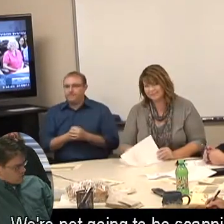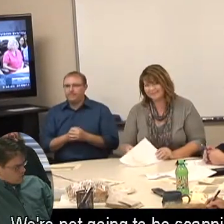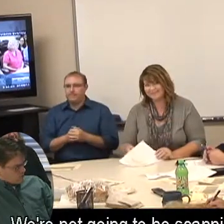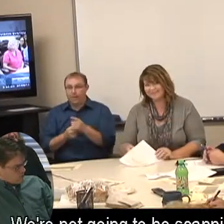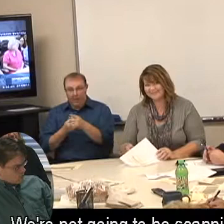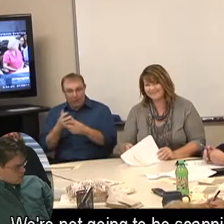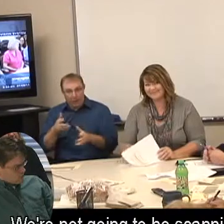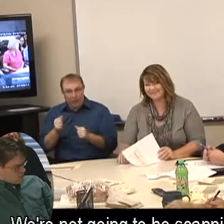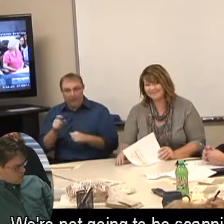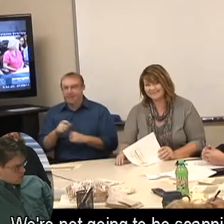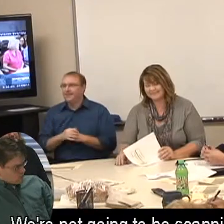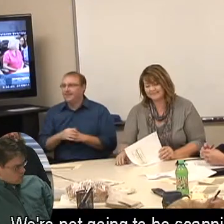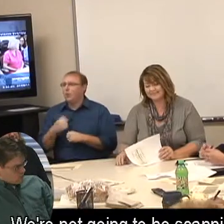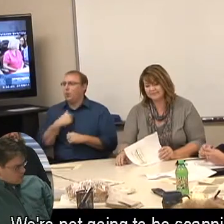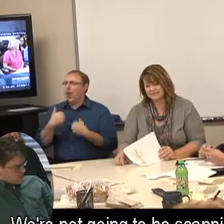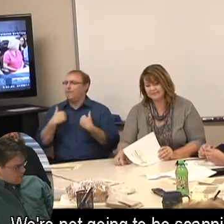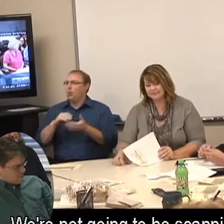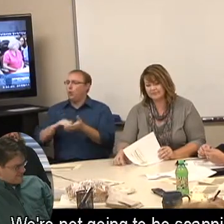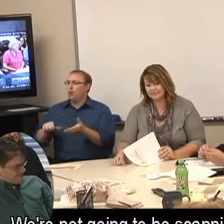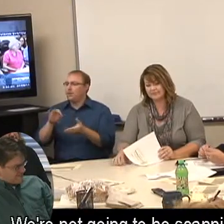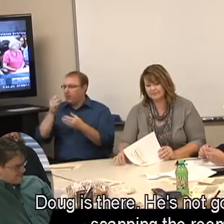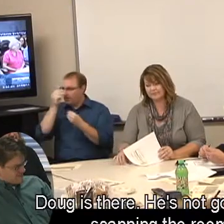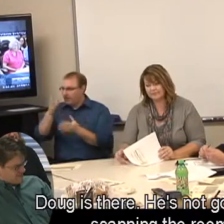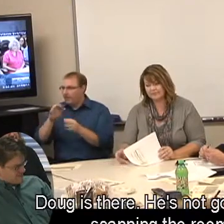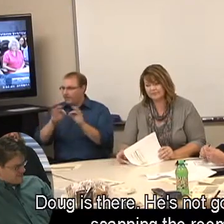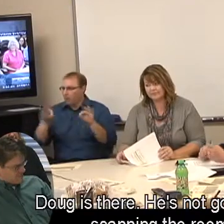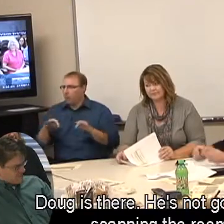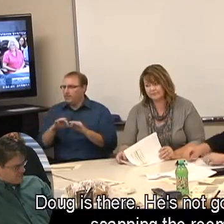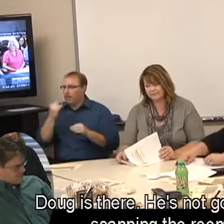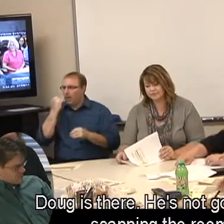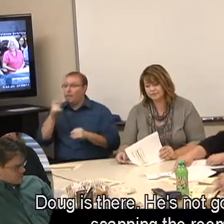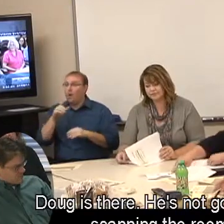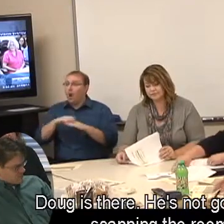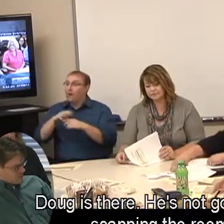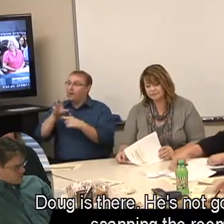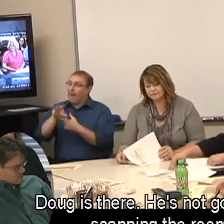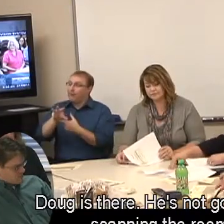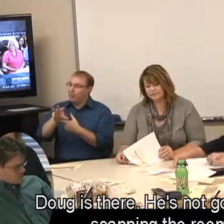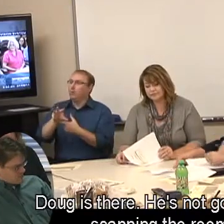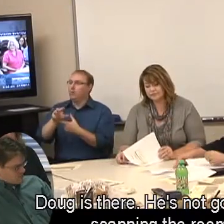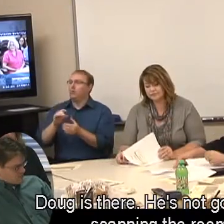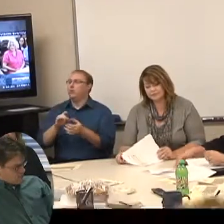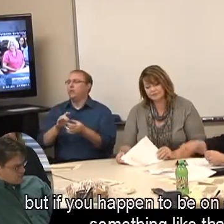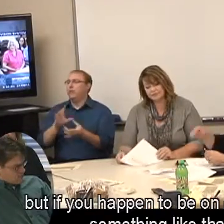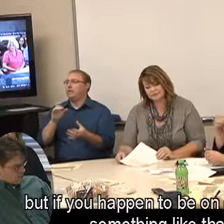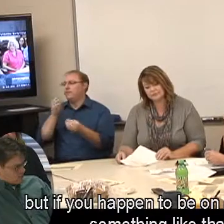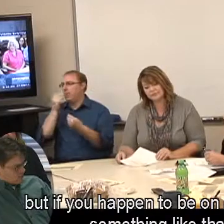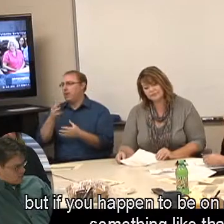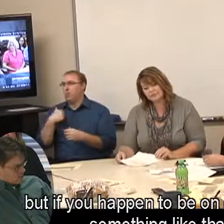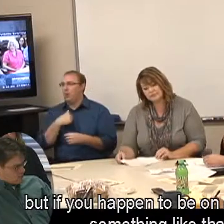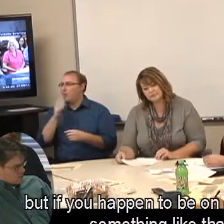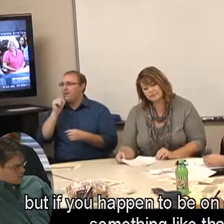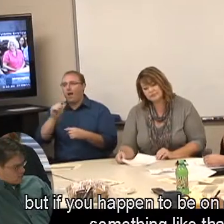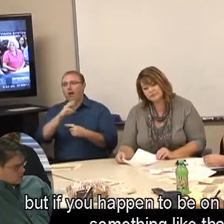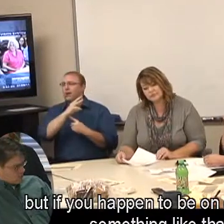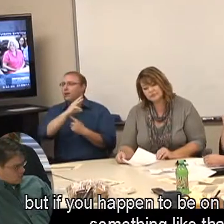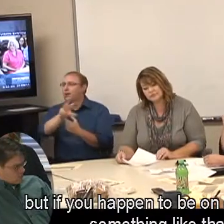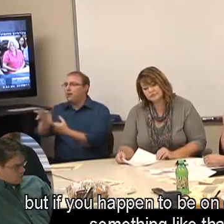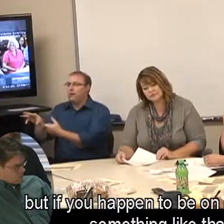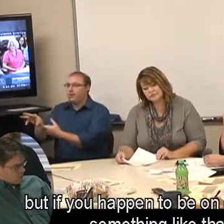We're not going to be scanning the room. Doug is there. He's not going to be scanning the room, but if you happen to be on camera, or something like that,